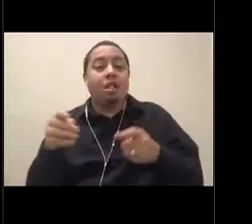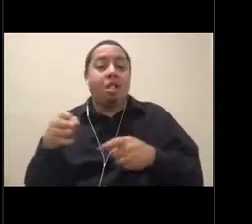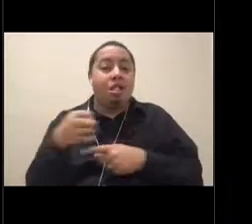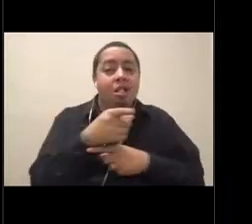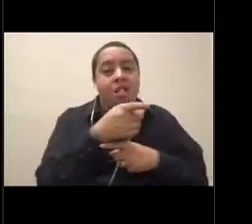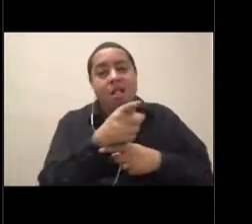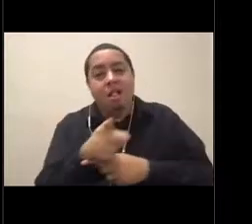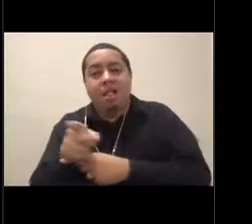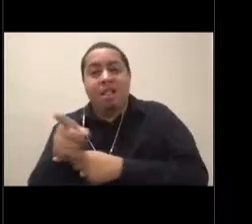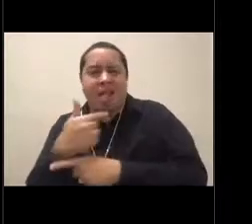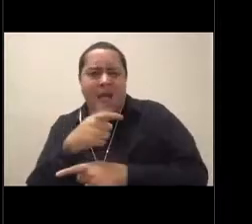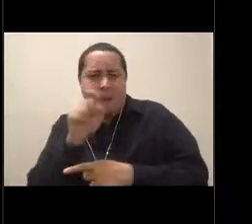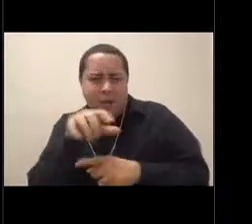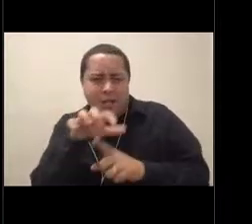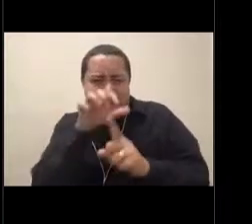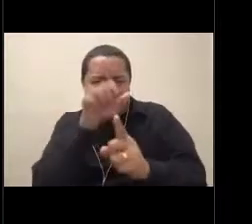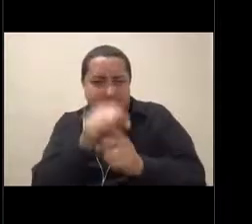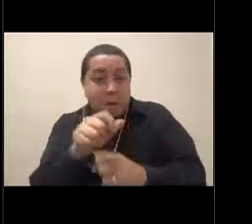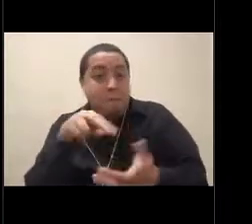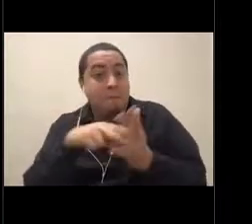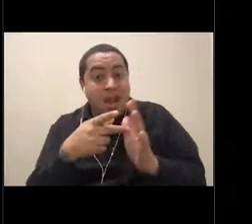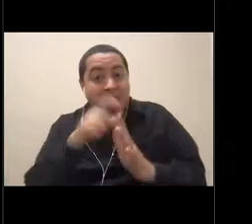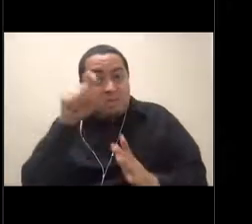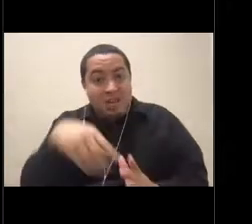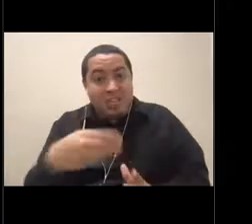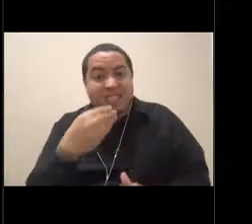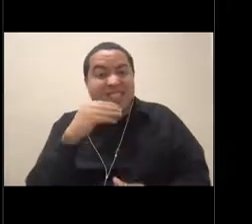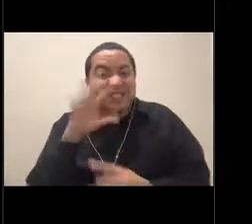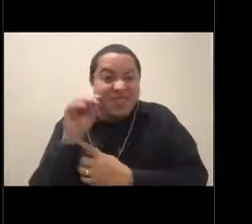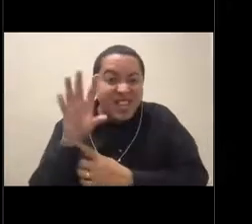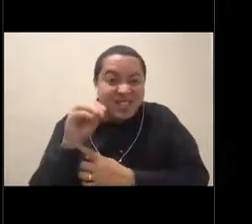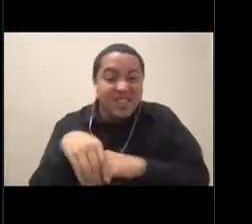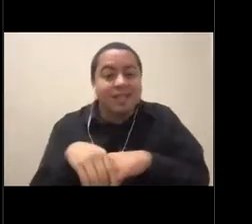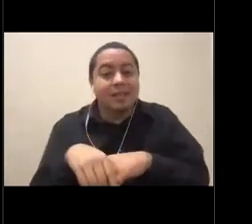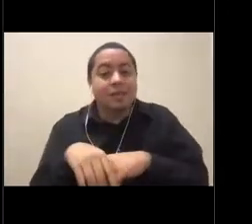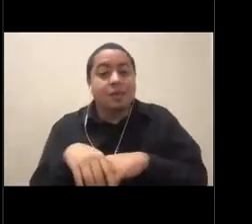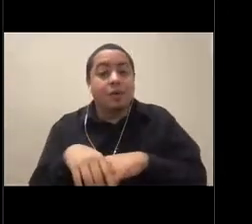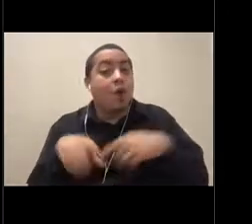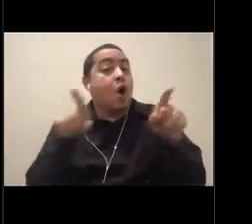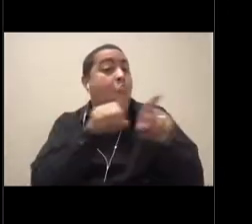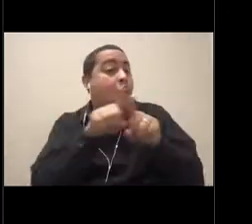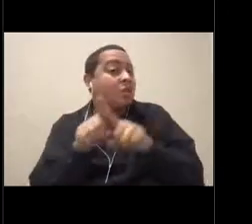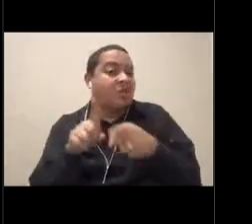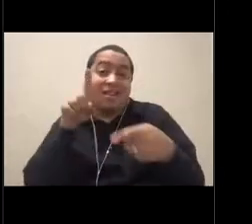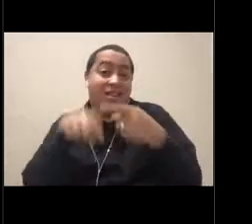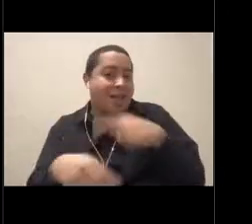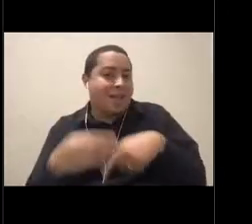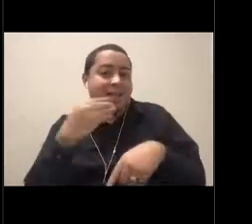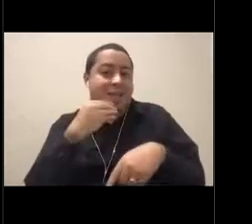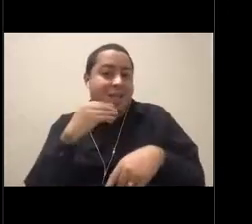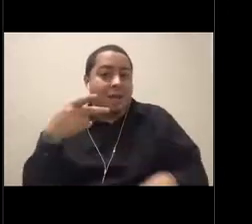I have to get to my 50 a day. And of course I want to try to also not eat plastic bags. Oh, I got one.